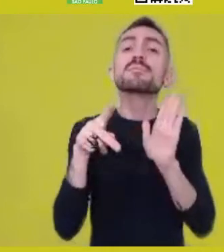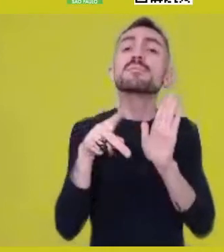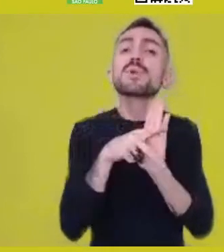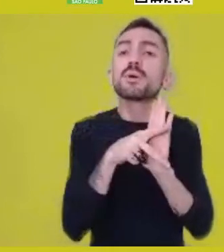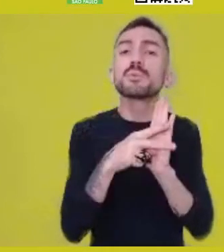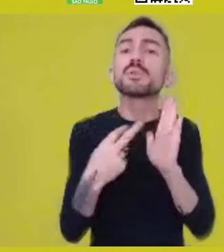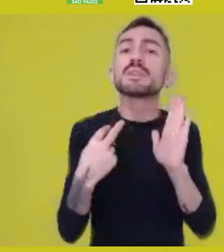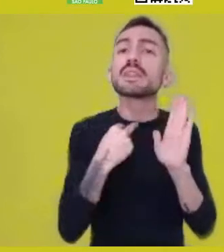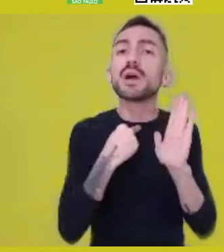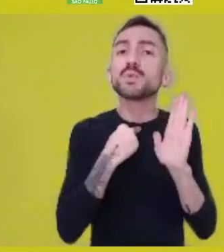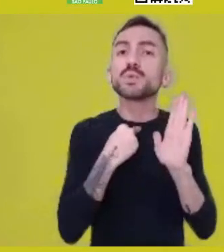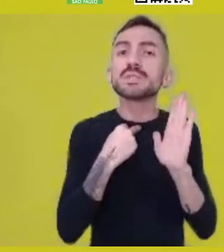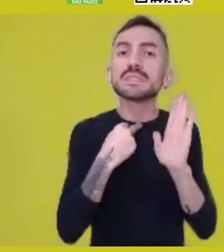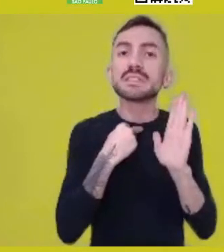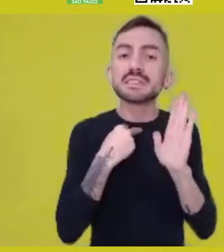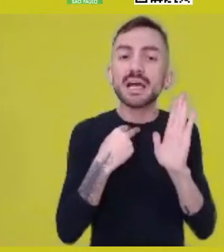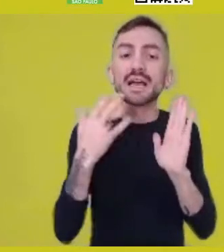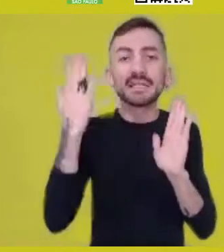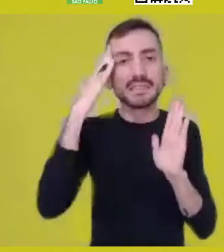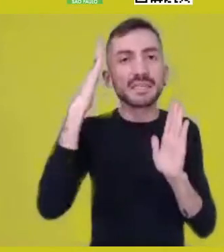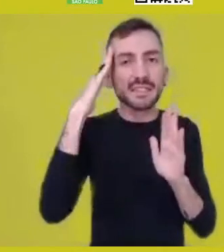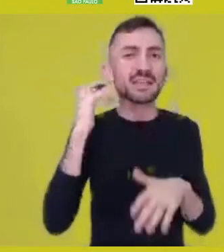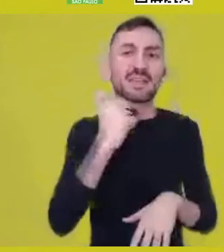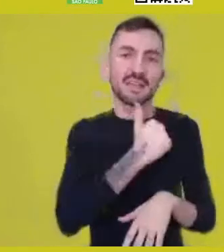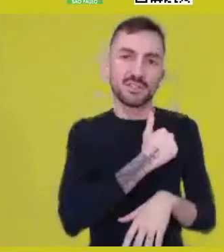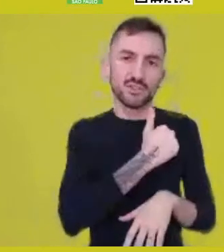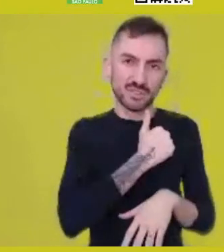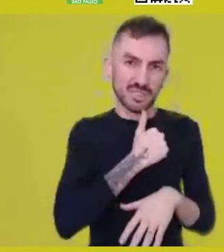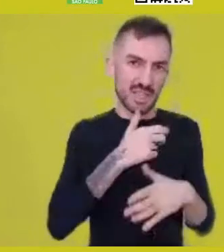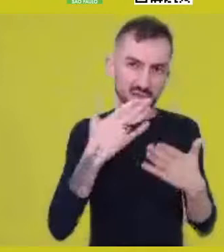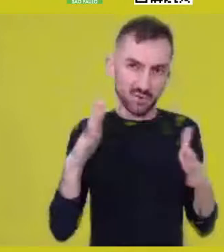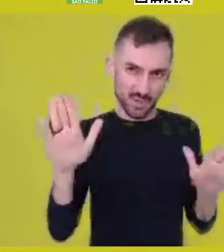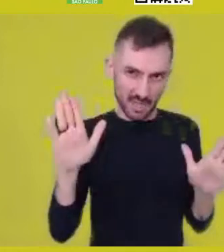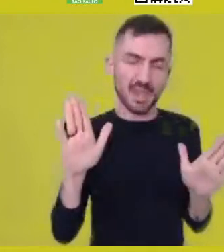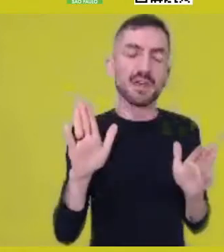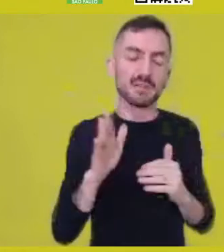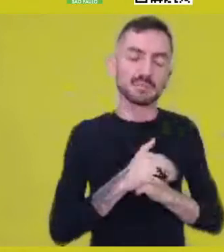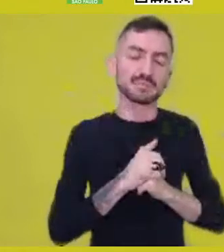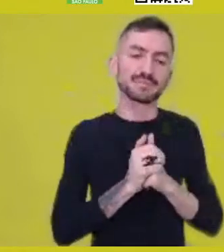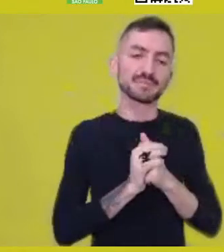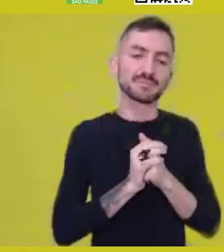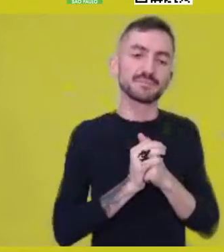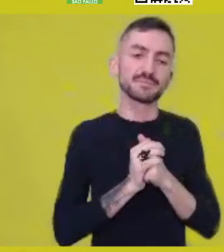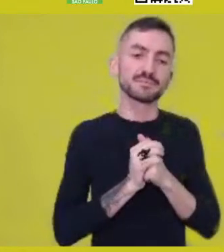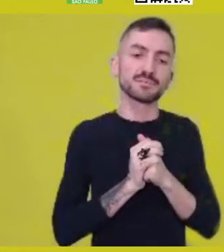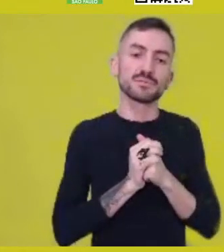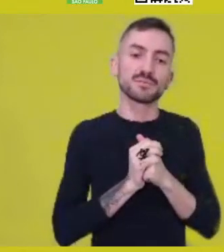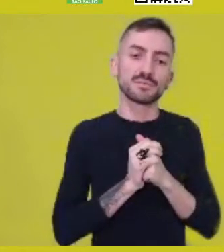of a certain idea of religiosity, for instance, through art.